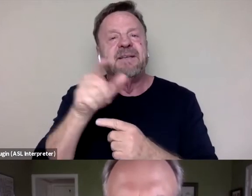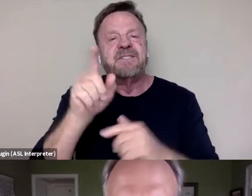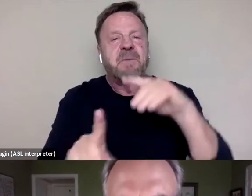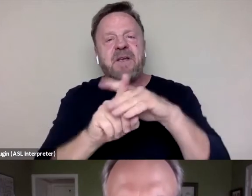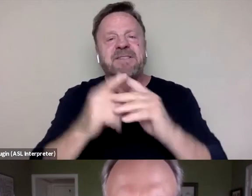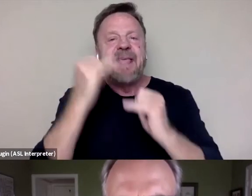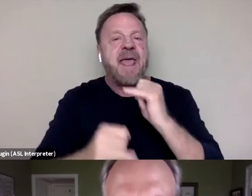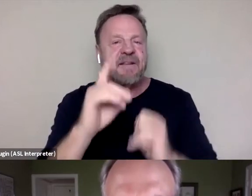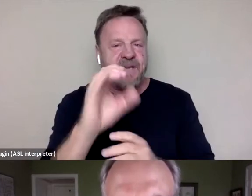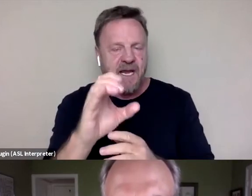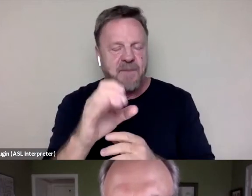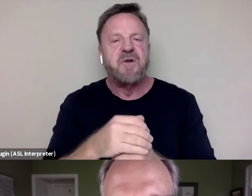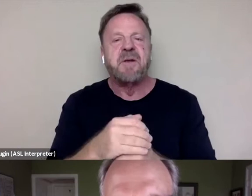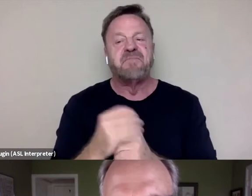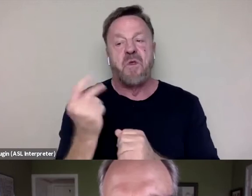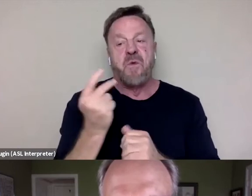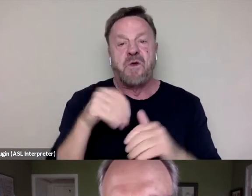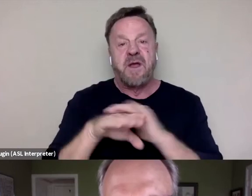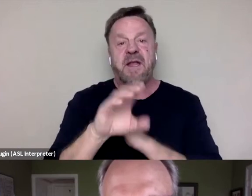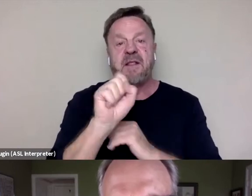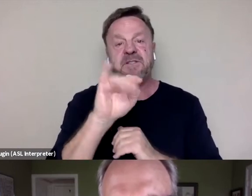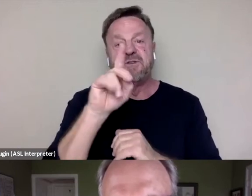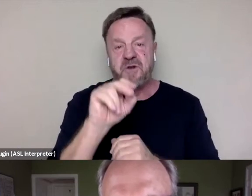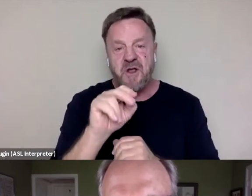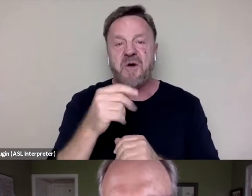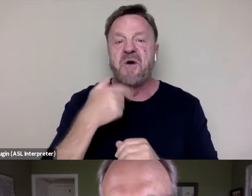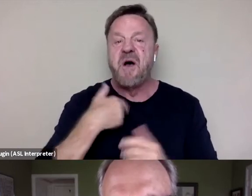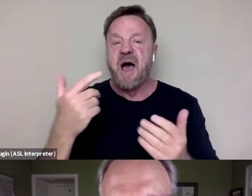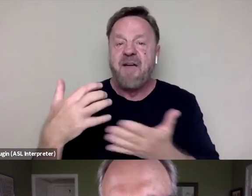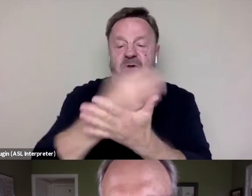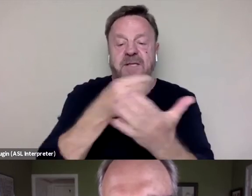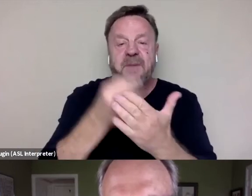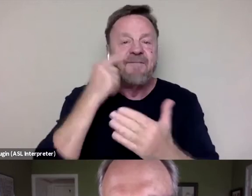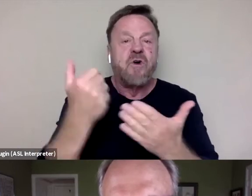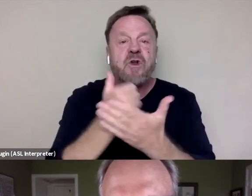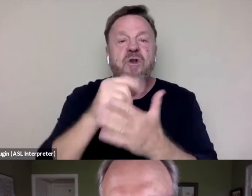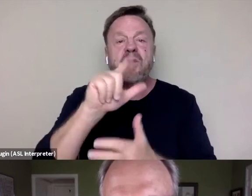We are going in a studio, we've been in the studio. I've raised money for a new label called Claim.